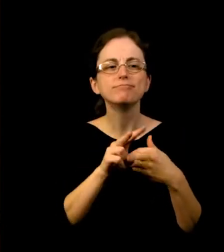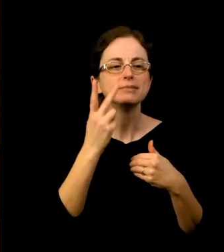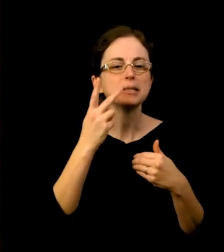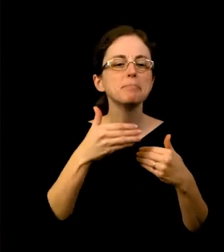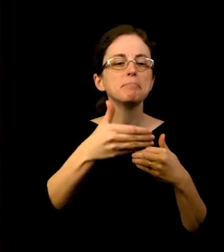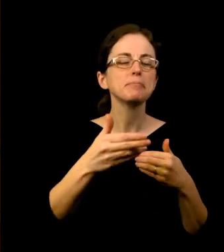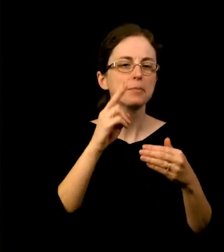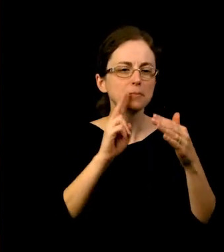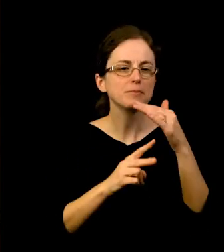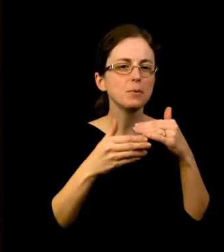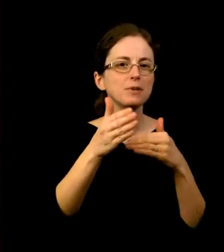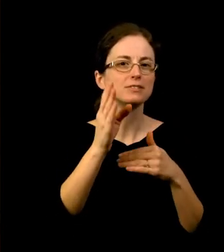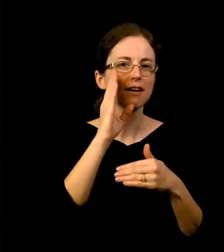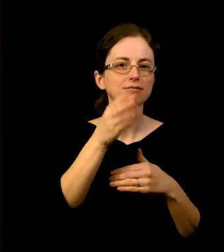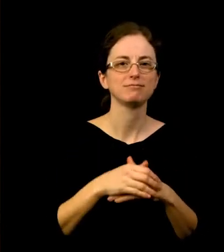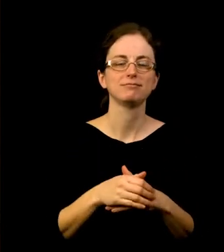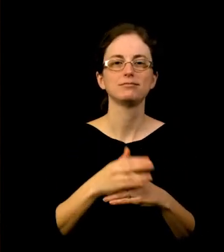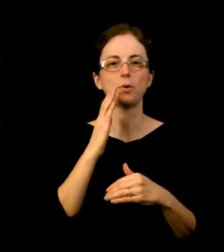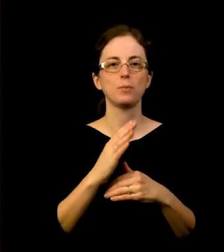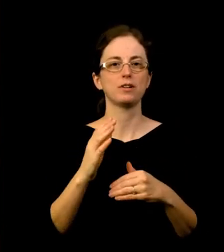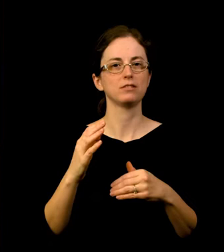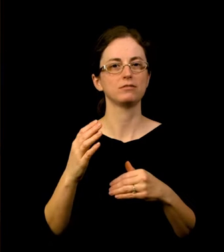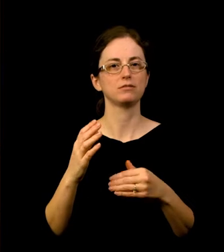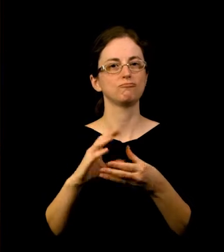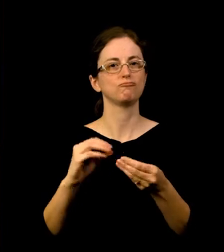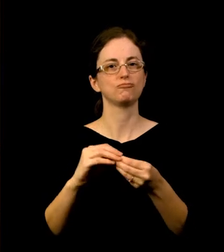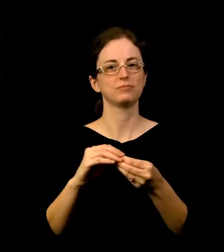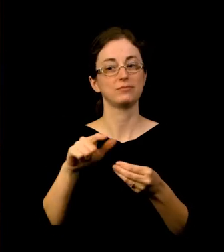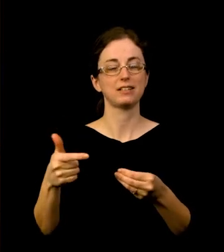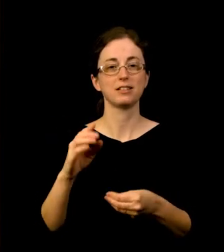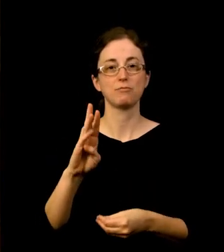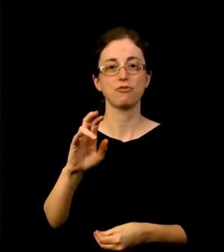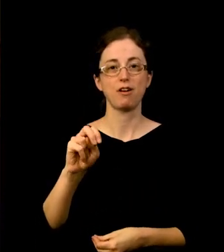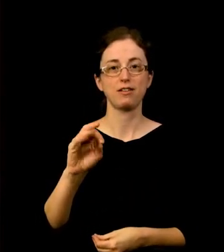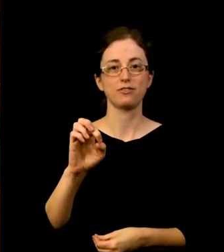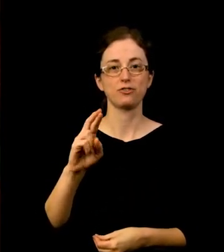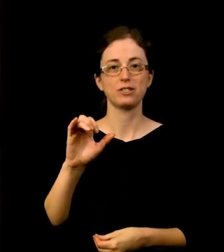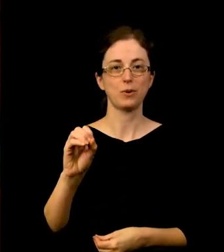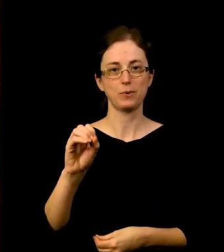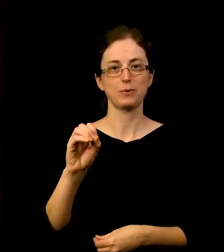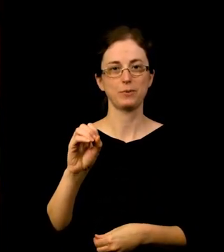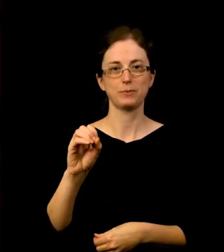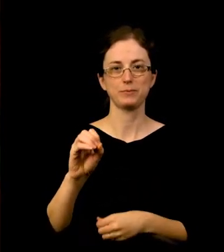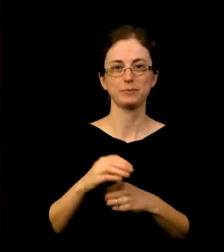We’ll begin by hearing from Museum Director and Chief Curator Brian Ferriso. Thank you, John, and welcome.